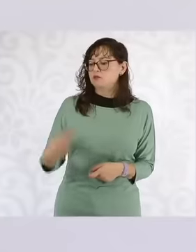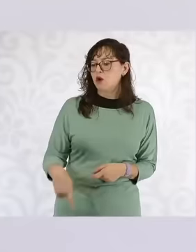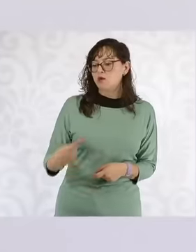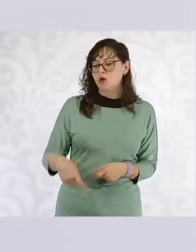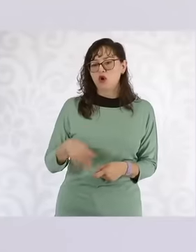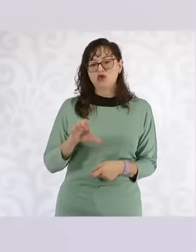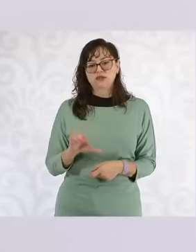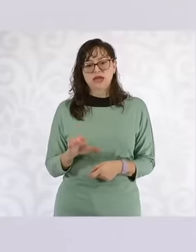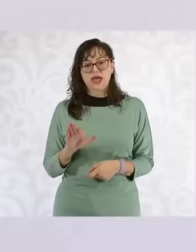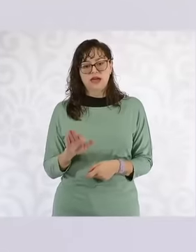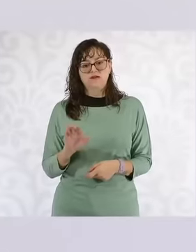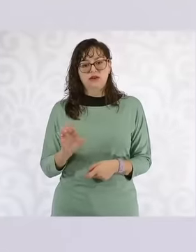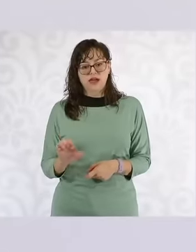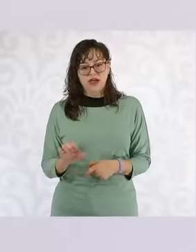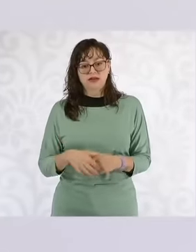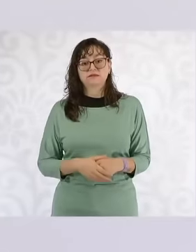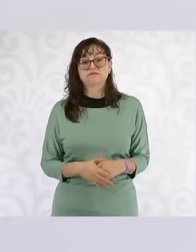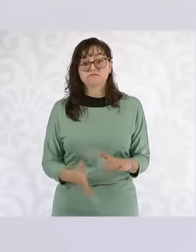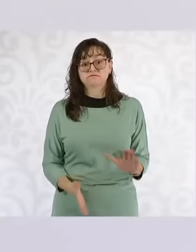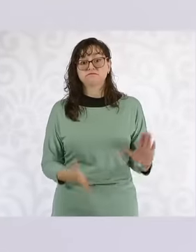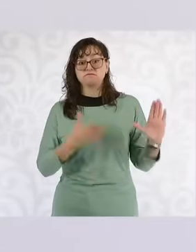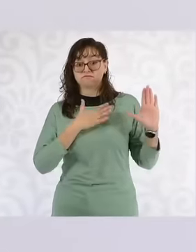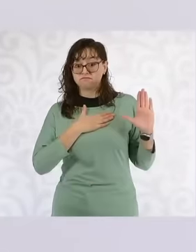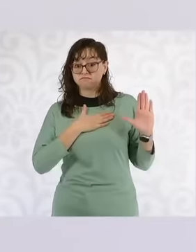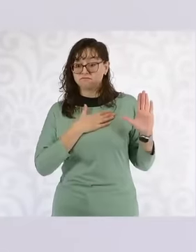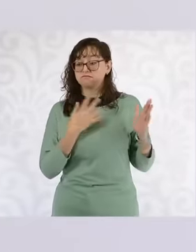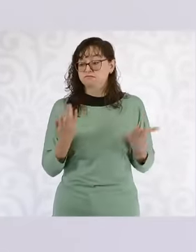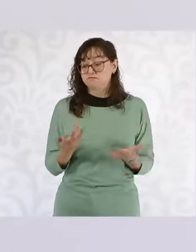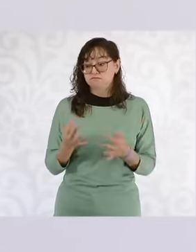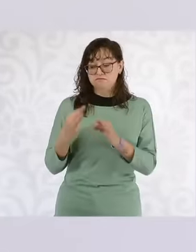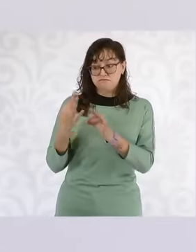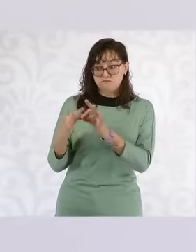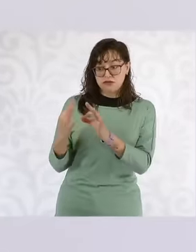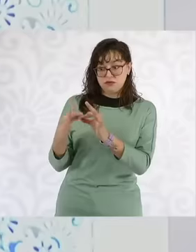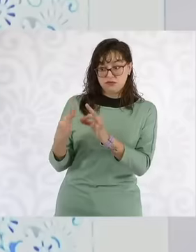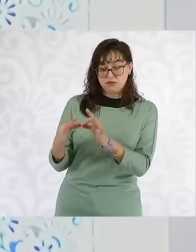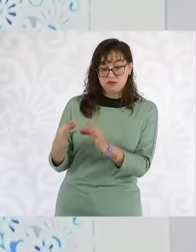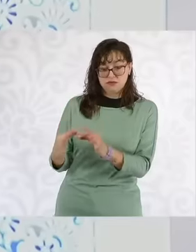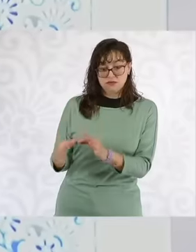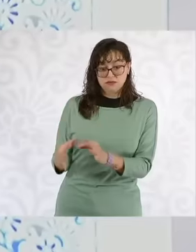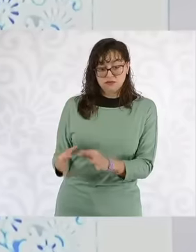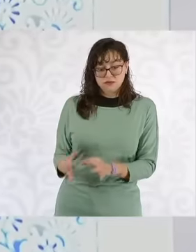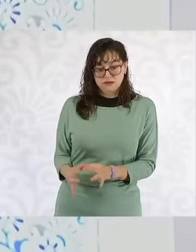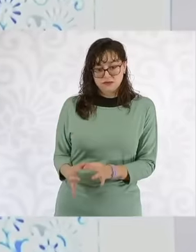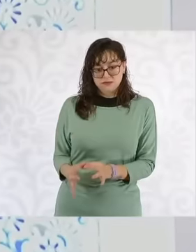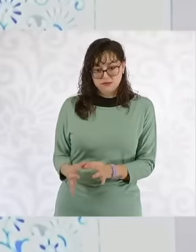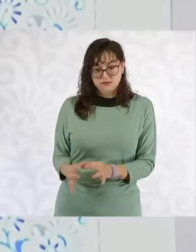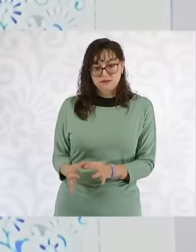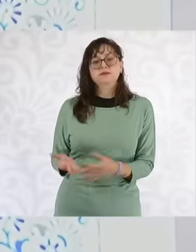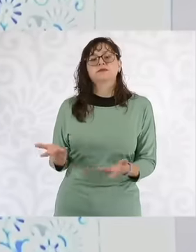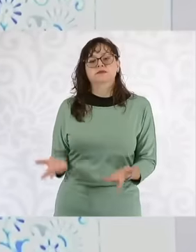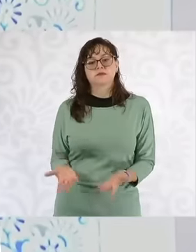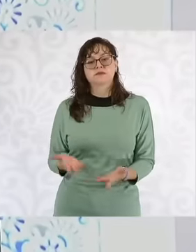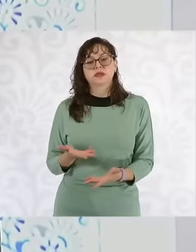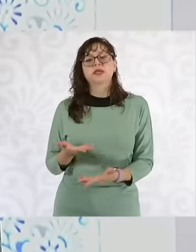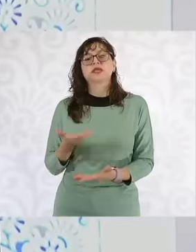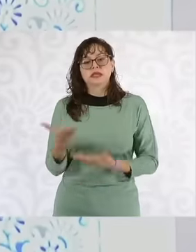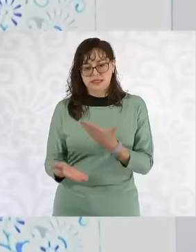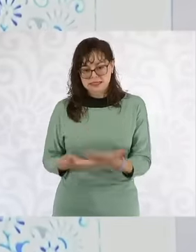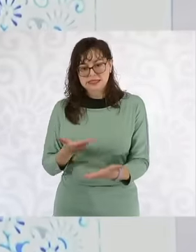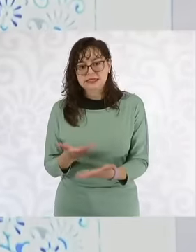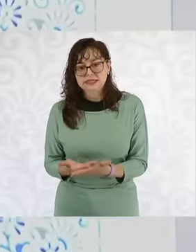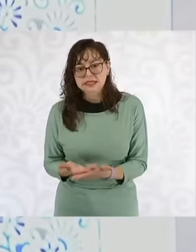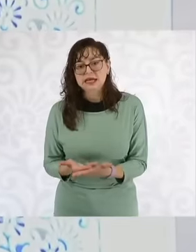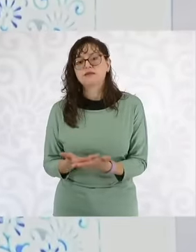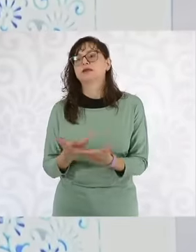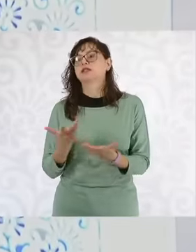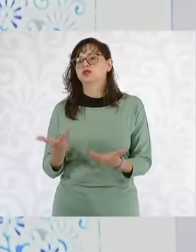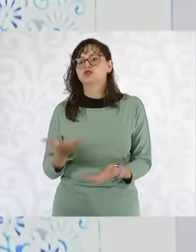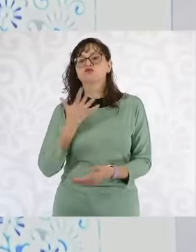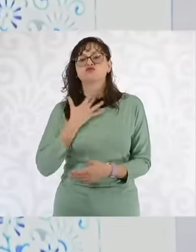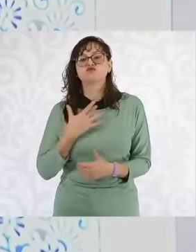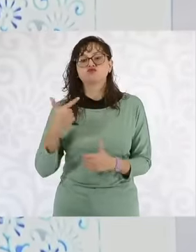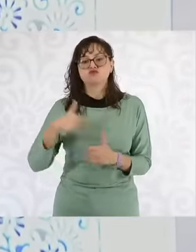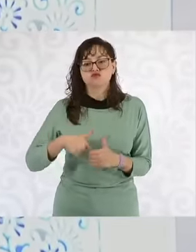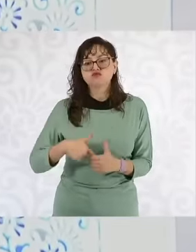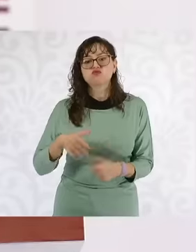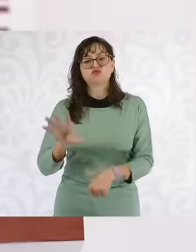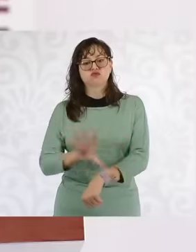to be efficiently operated companies eh And that they will provide fuel and electricity services at